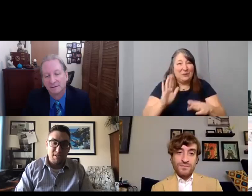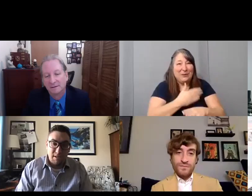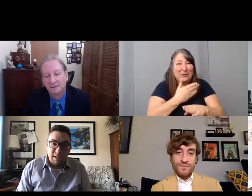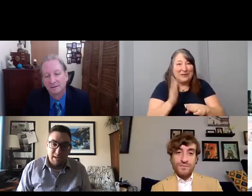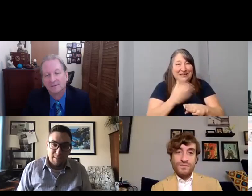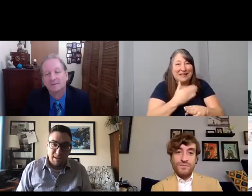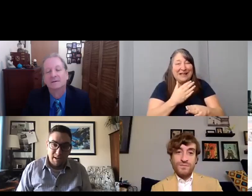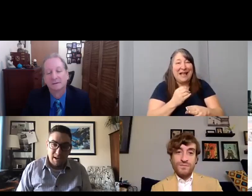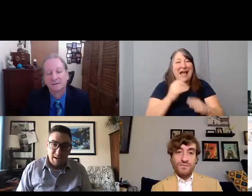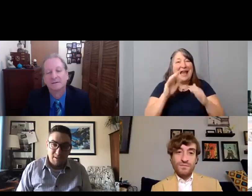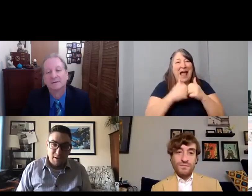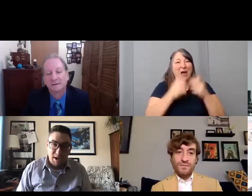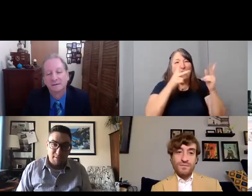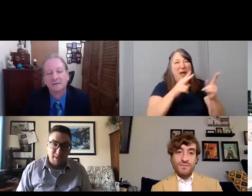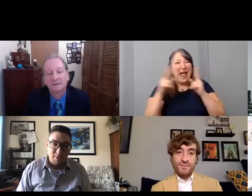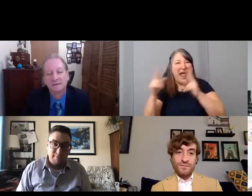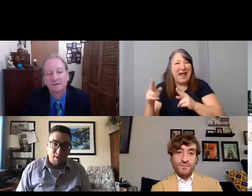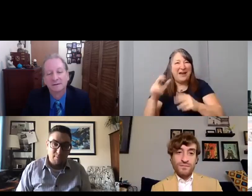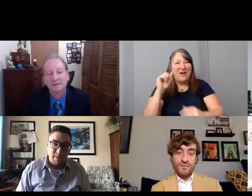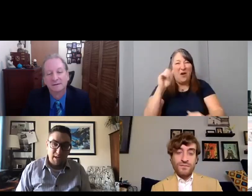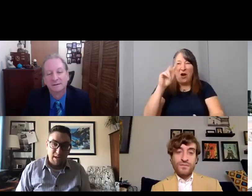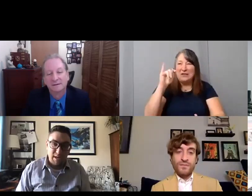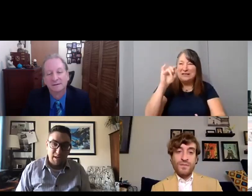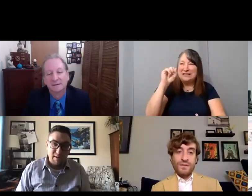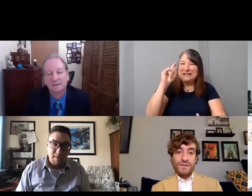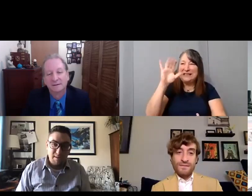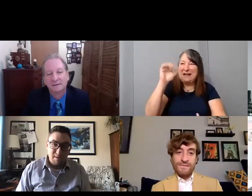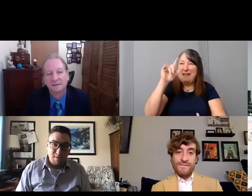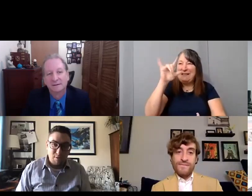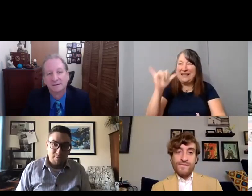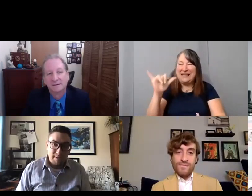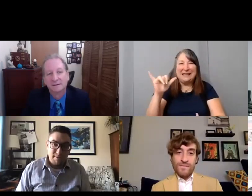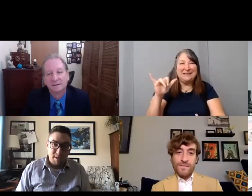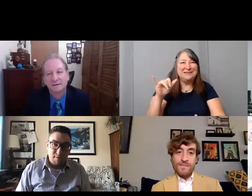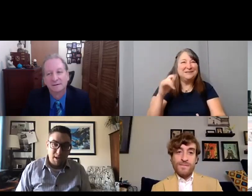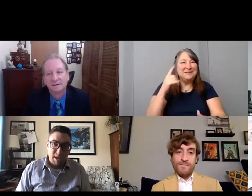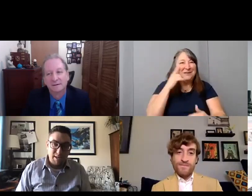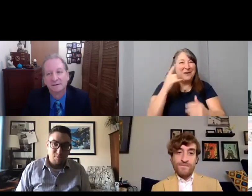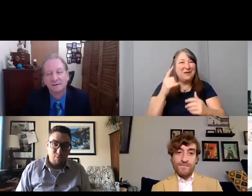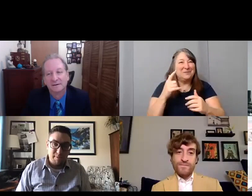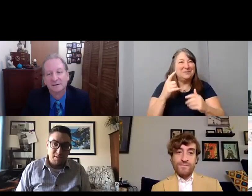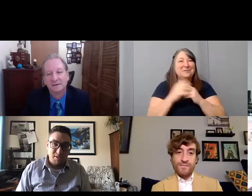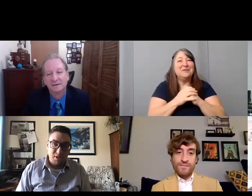And then, I got into documentary filmmaking with my film Autism One Man's Journey,